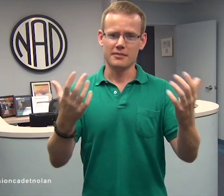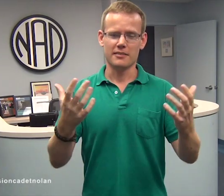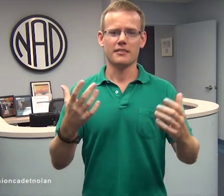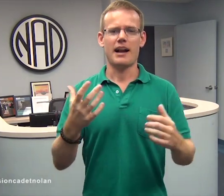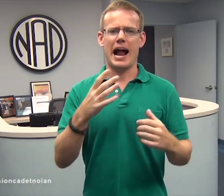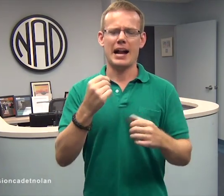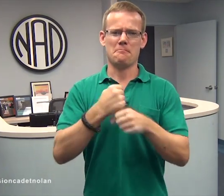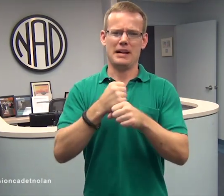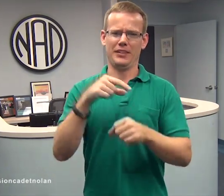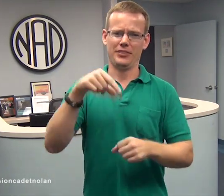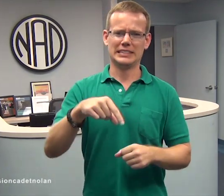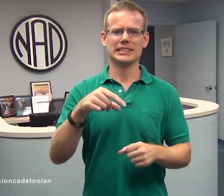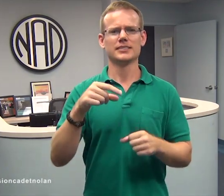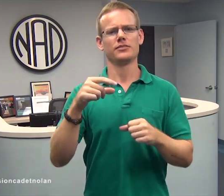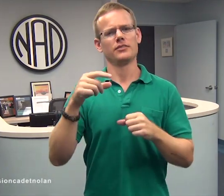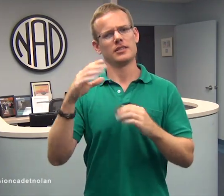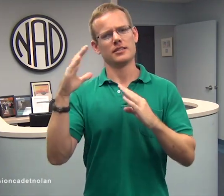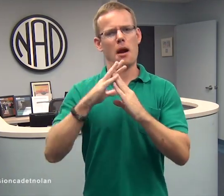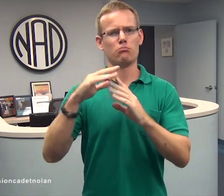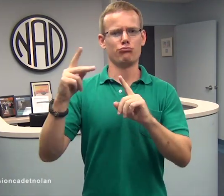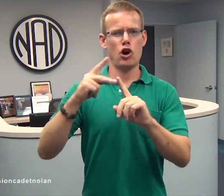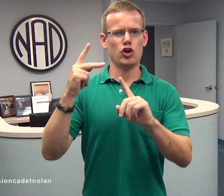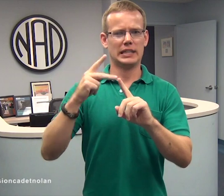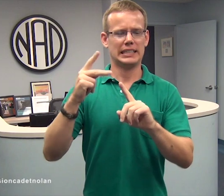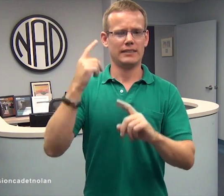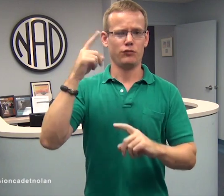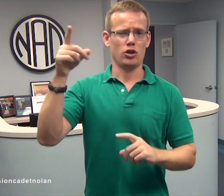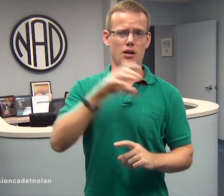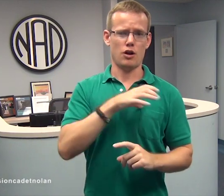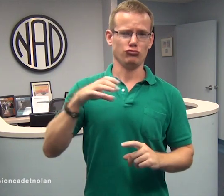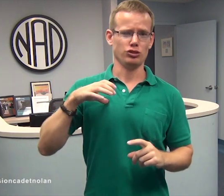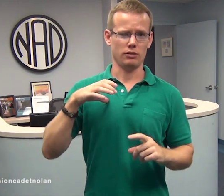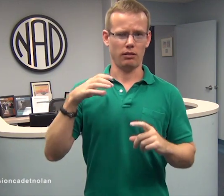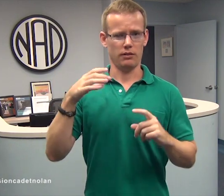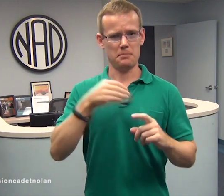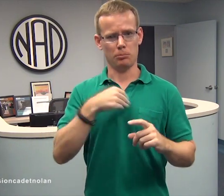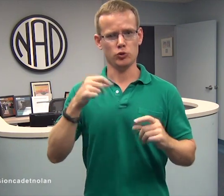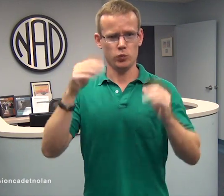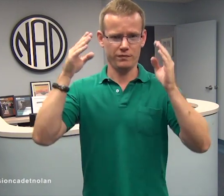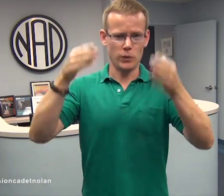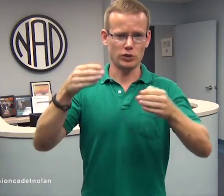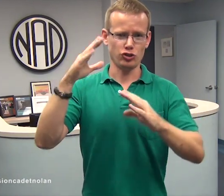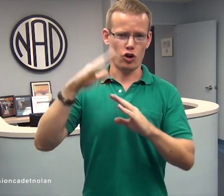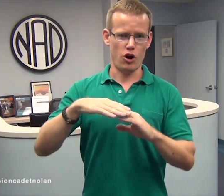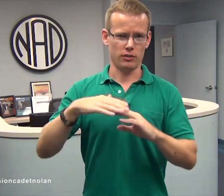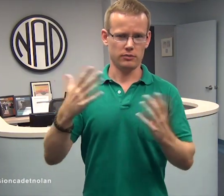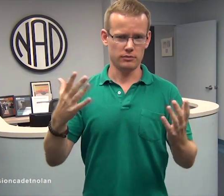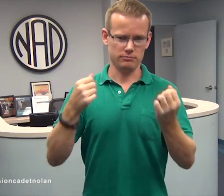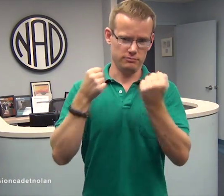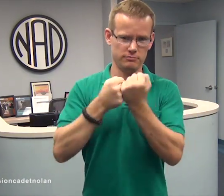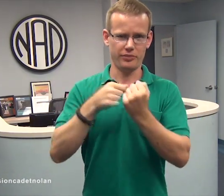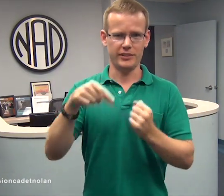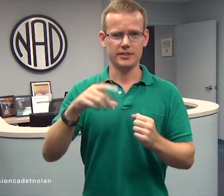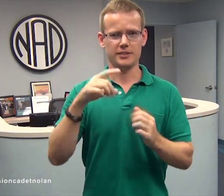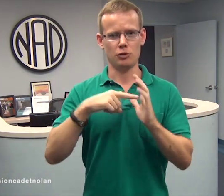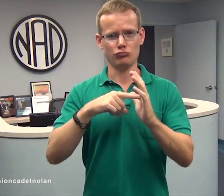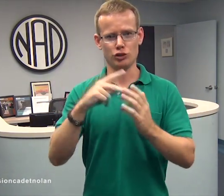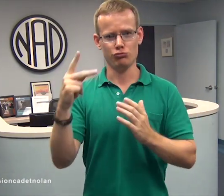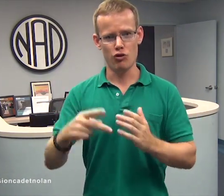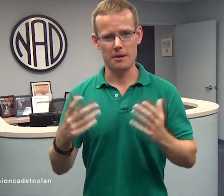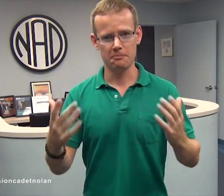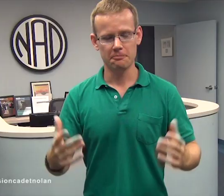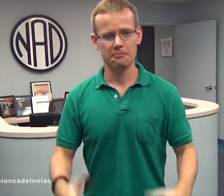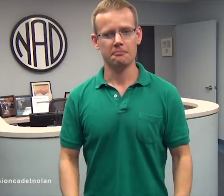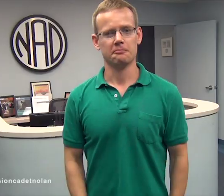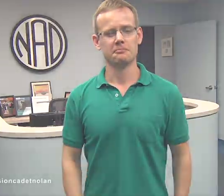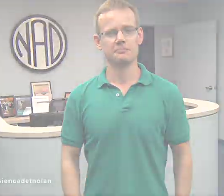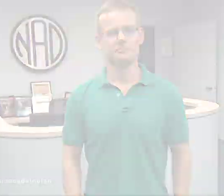to make the passage of this legislation a top Congressional priority!